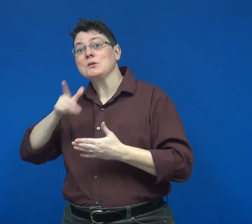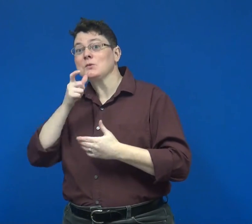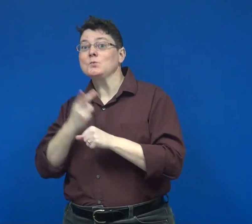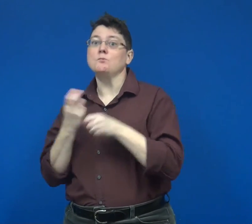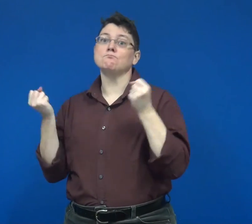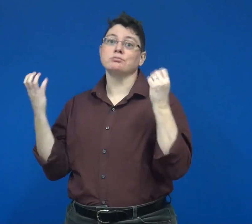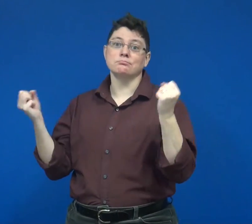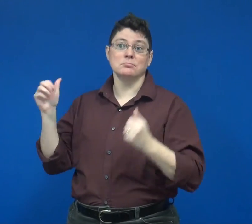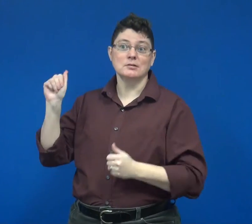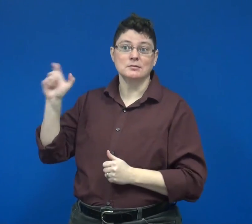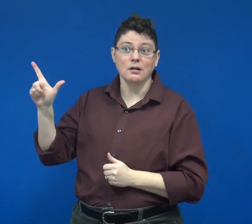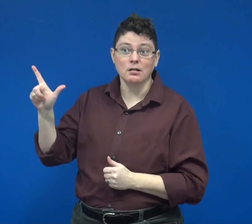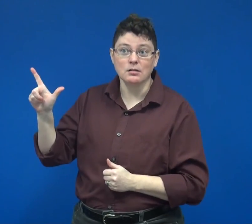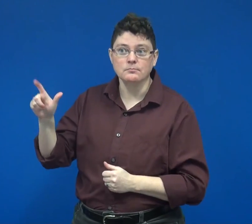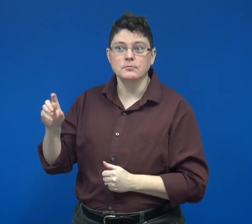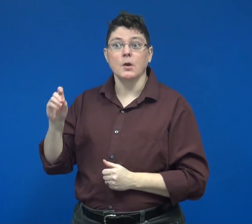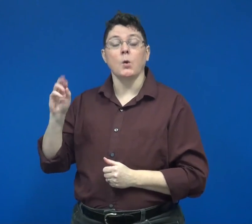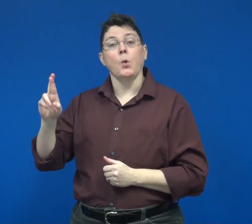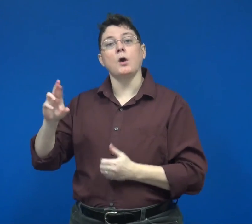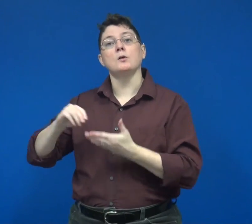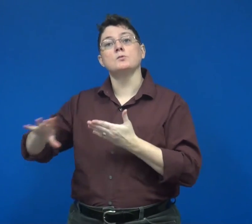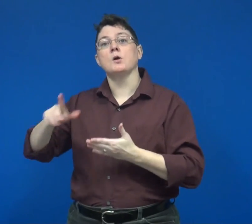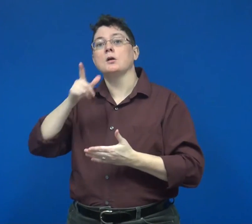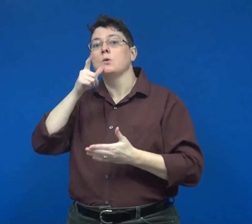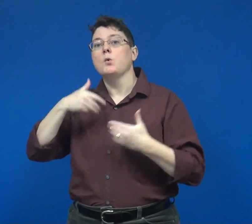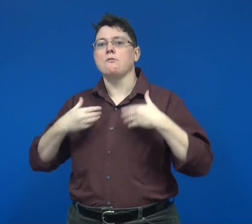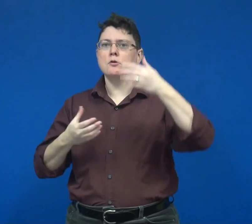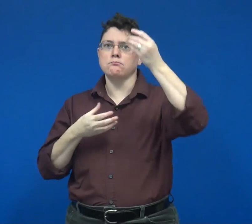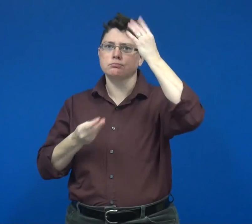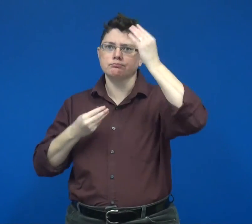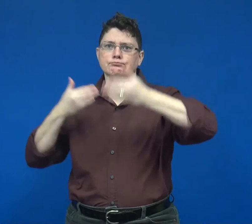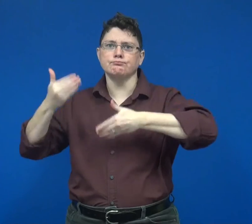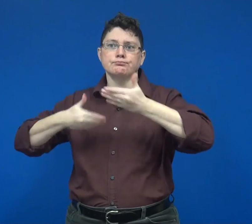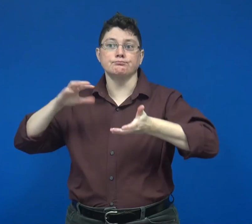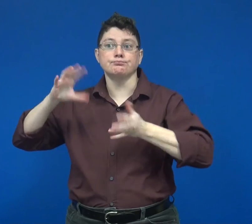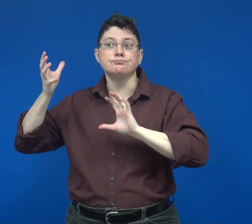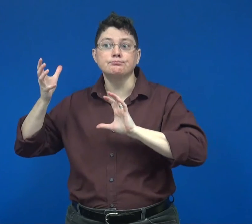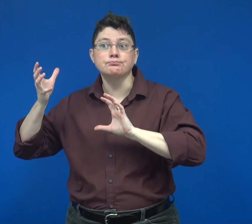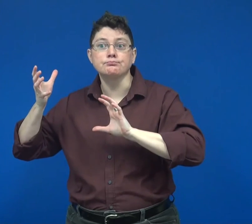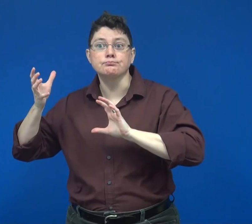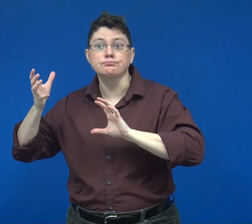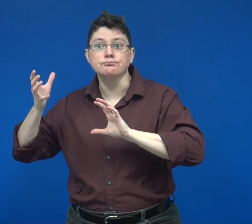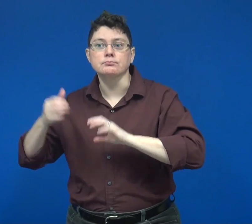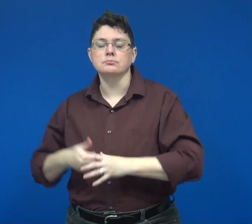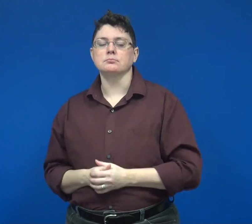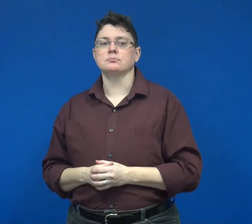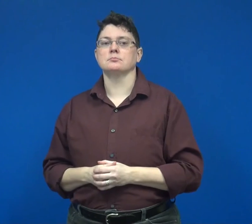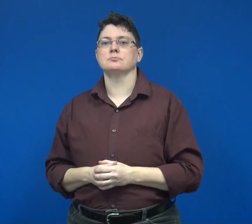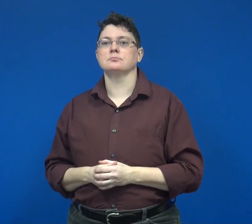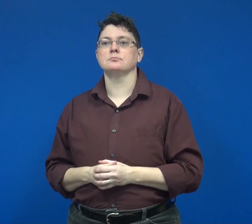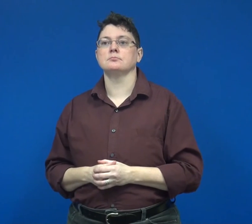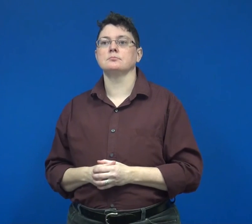but also benefit Deaf students who use ASL or students who have an information processing disability.